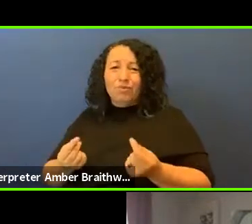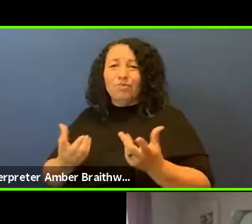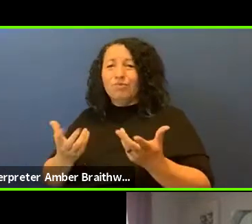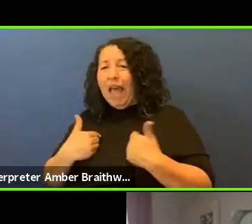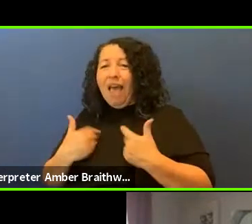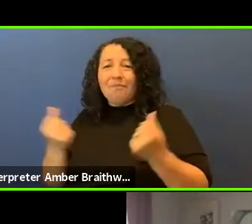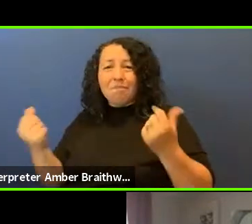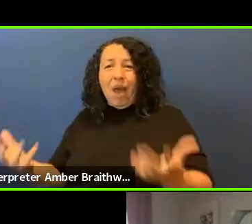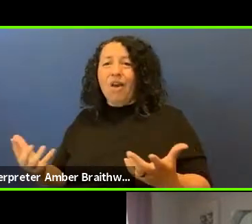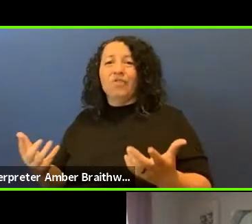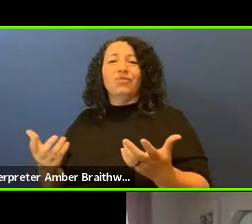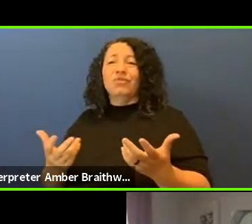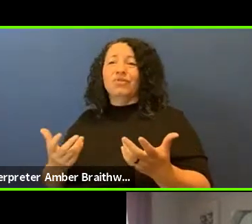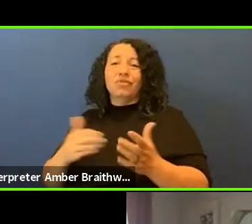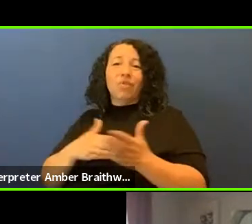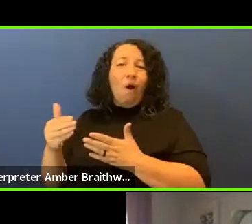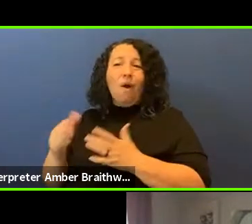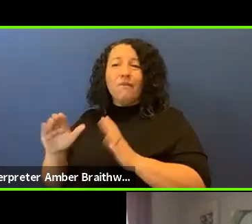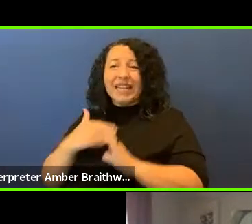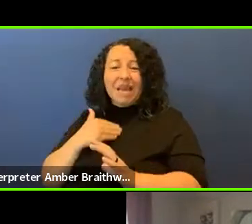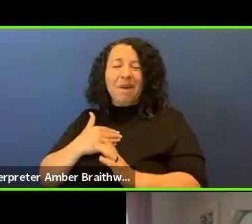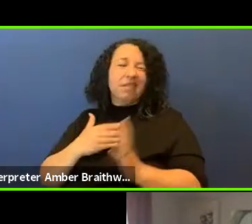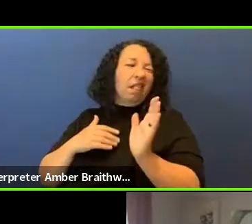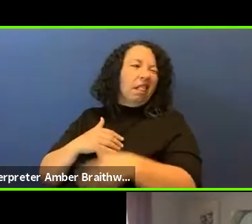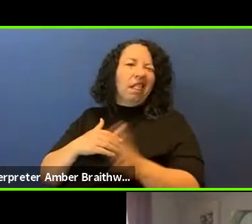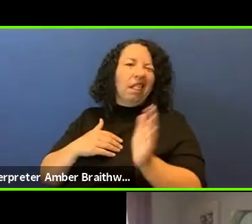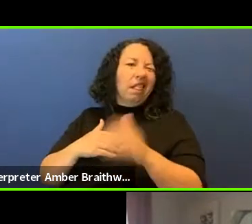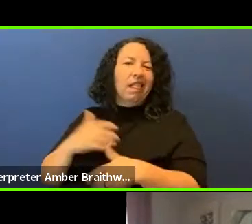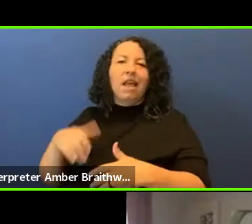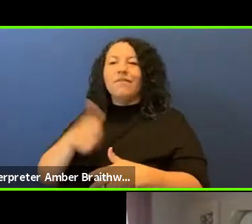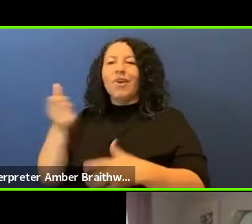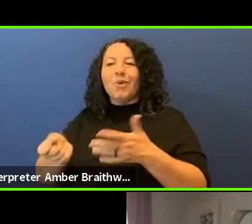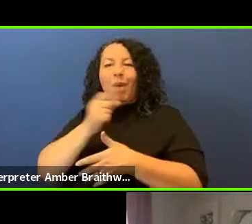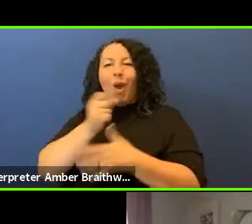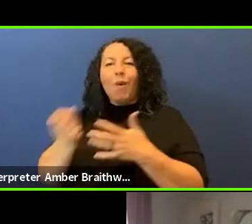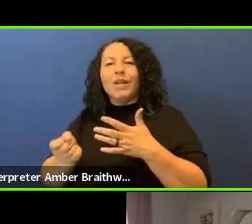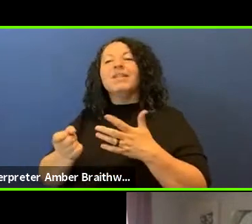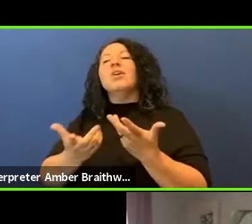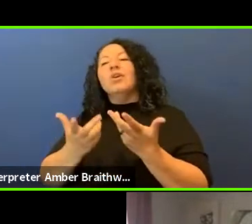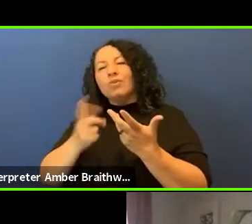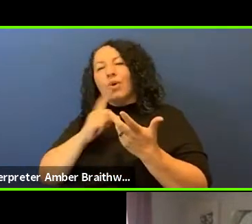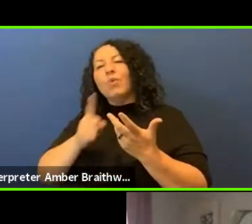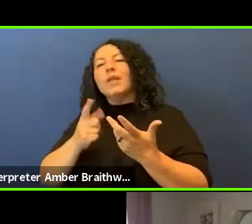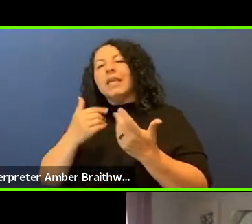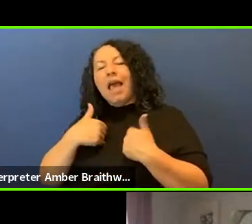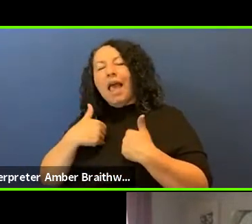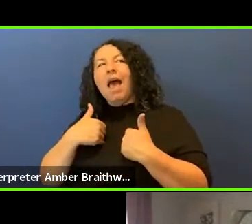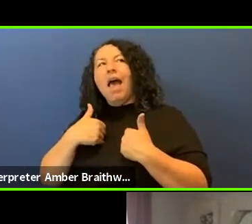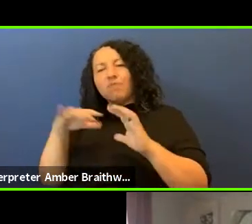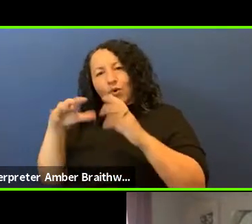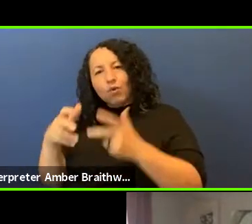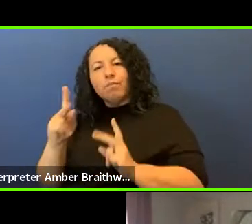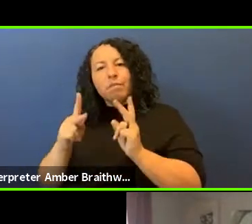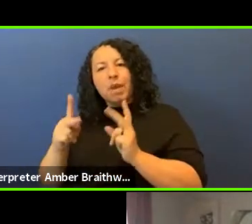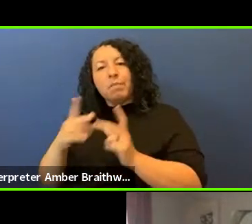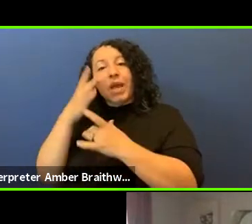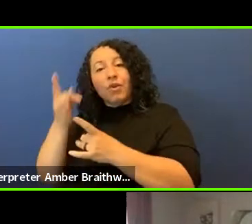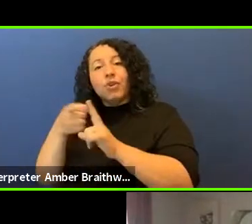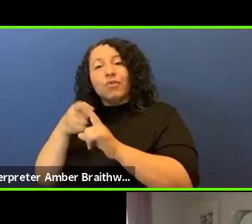priorities so there are kind of the sweet spot of people that are from the tribal communities that are interested in